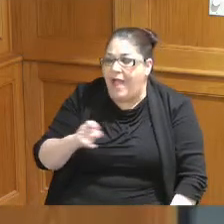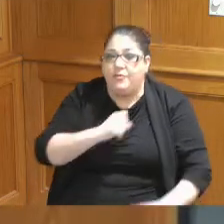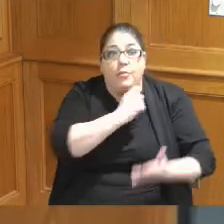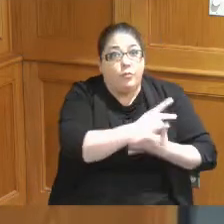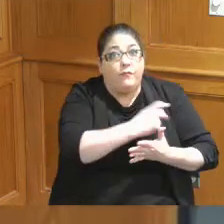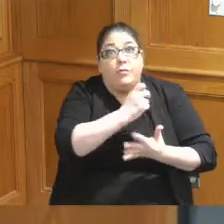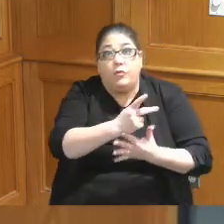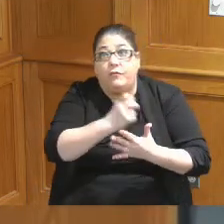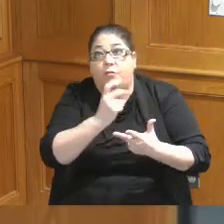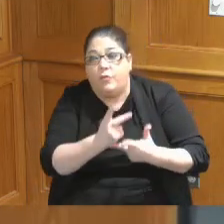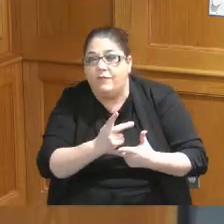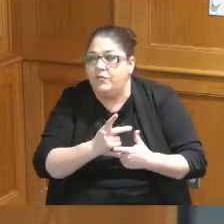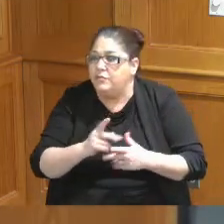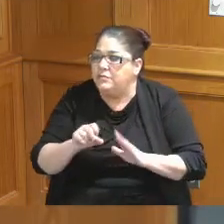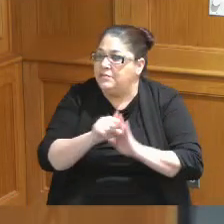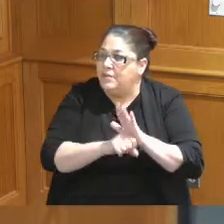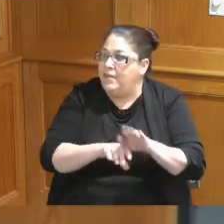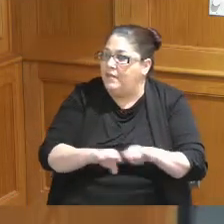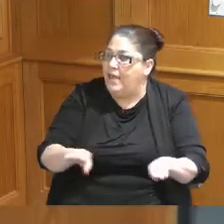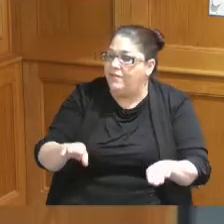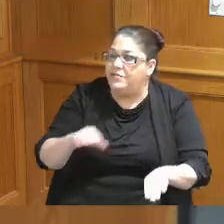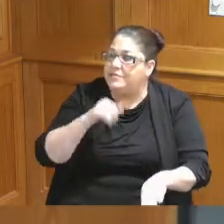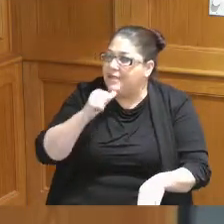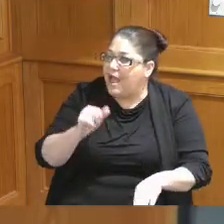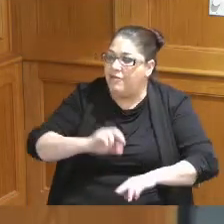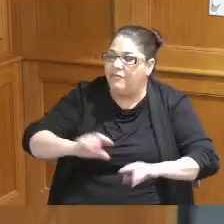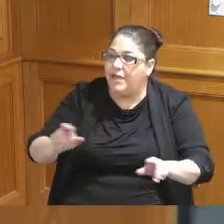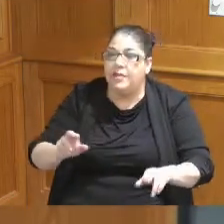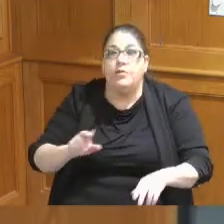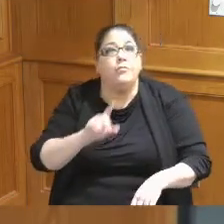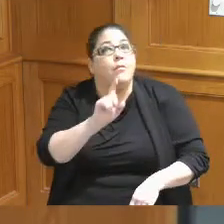at the state level you don't have it it's not already written you have to get we have to get